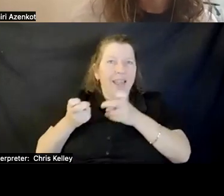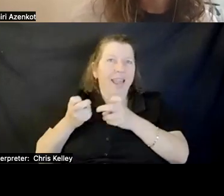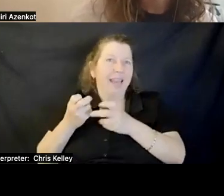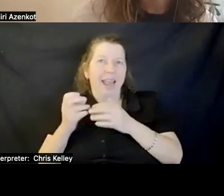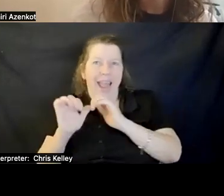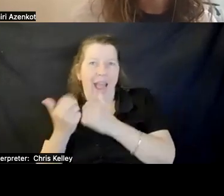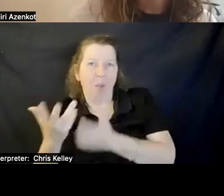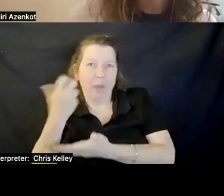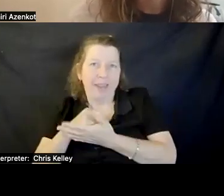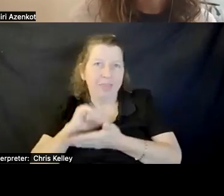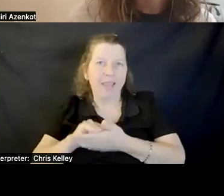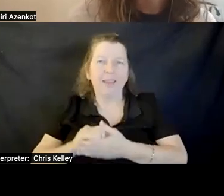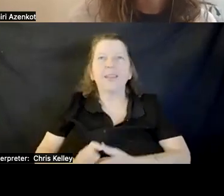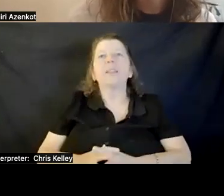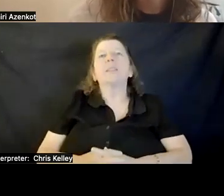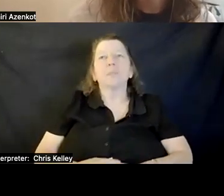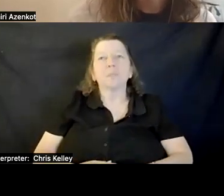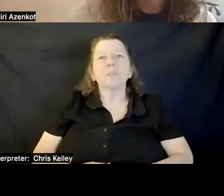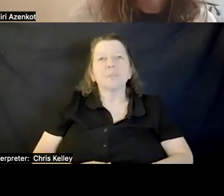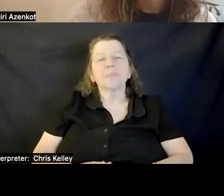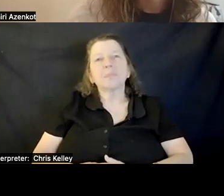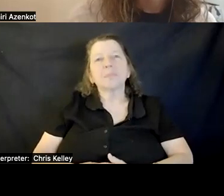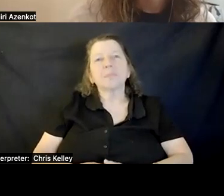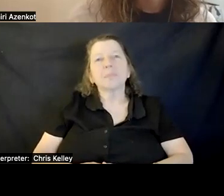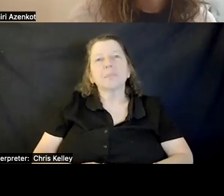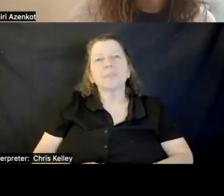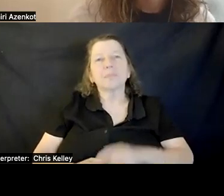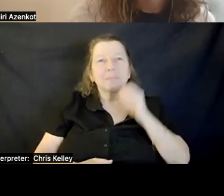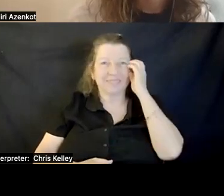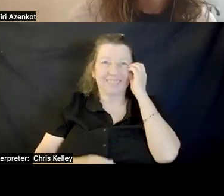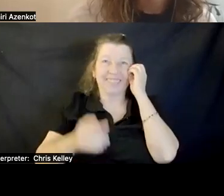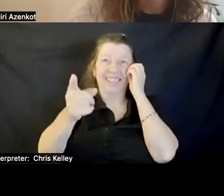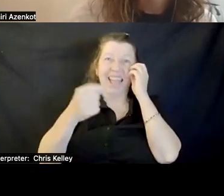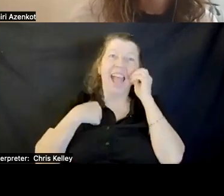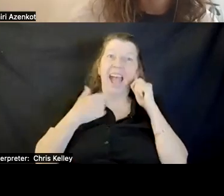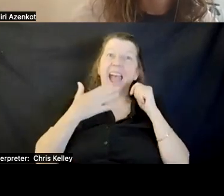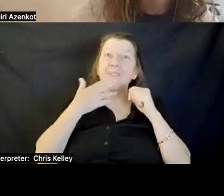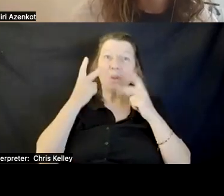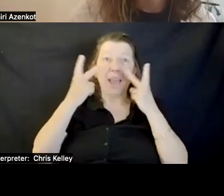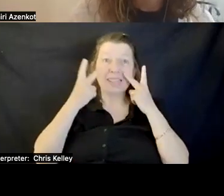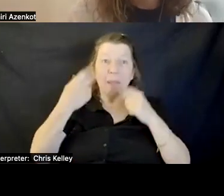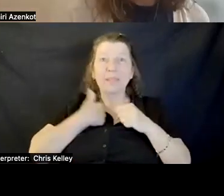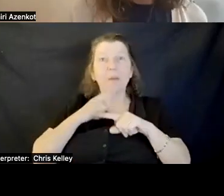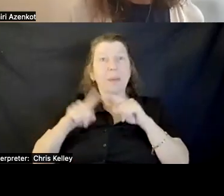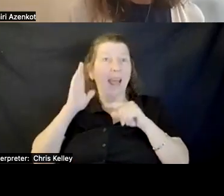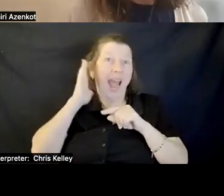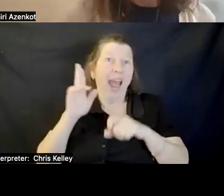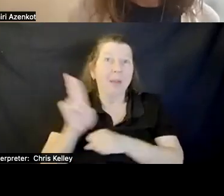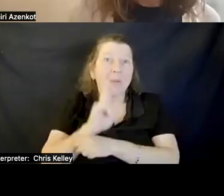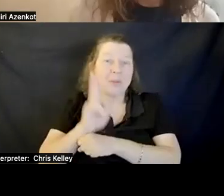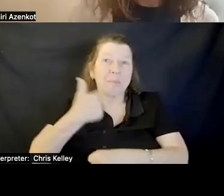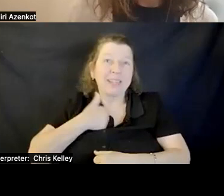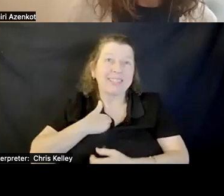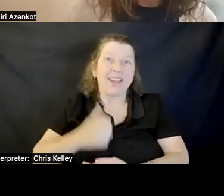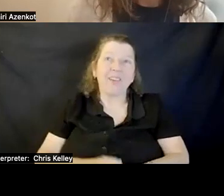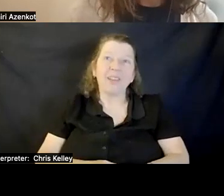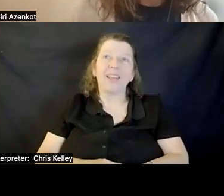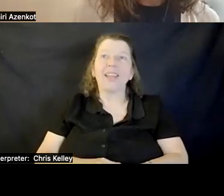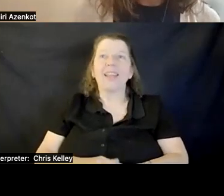Carin: Cool. Gosh, I would use it. I do everything with captions, normally.